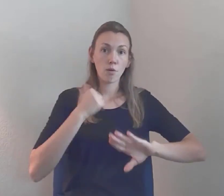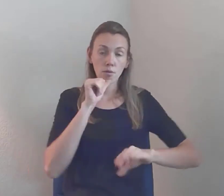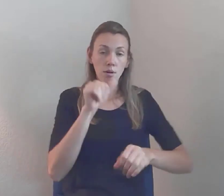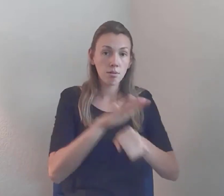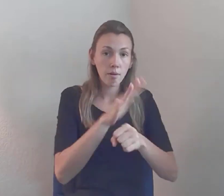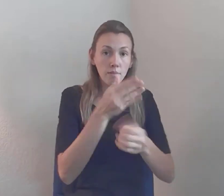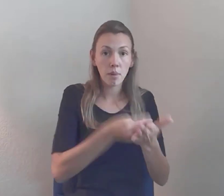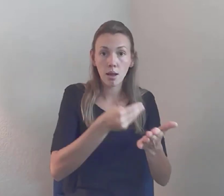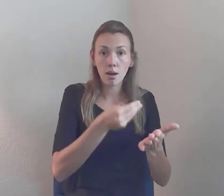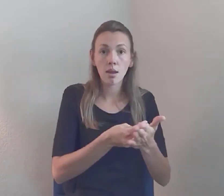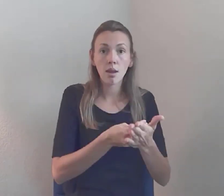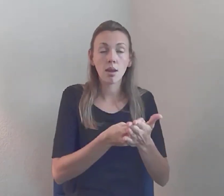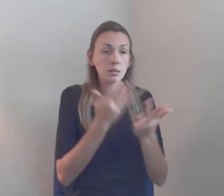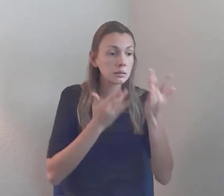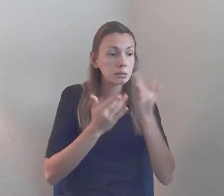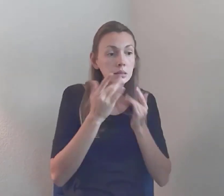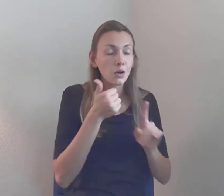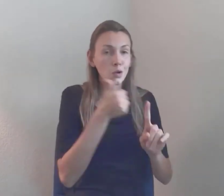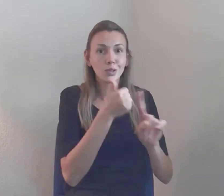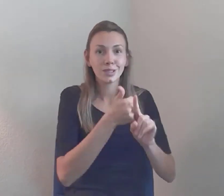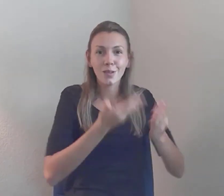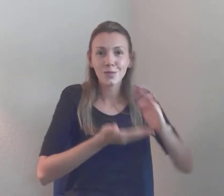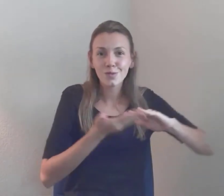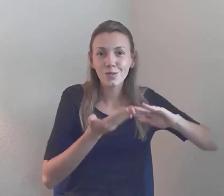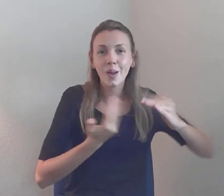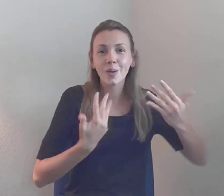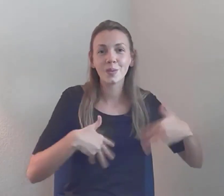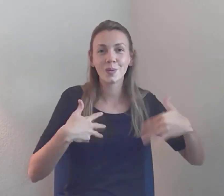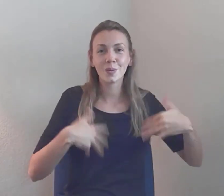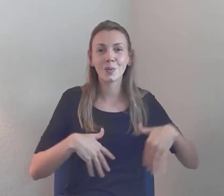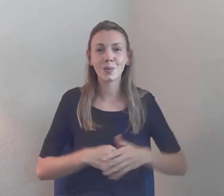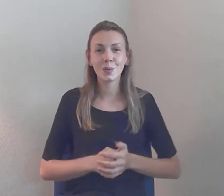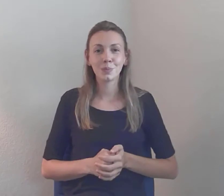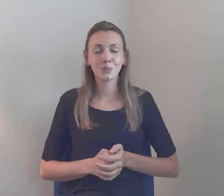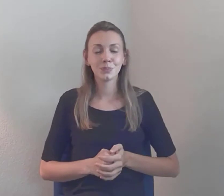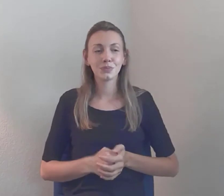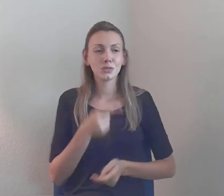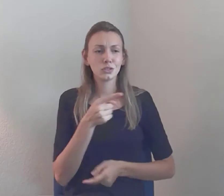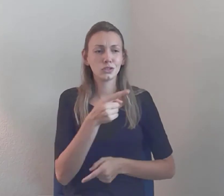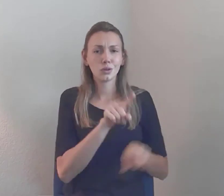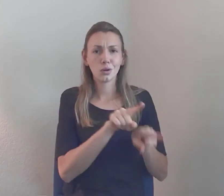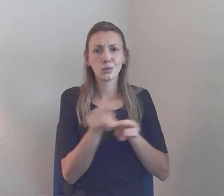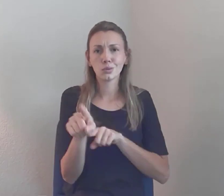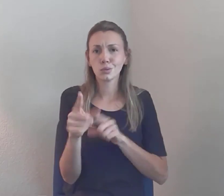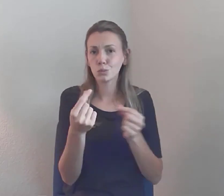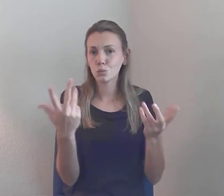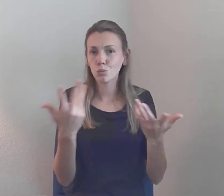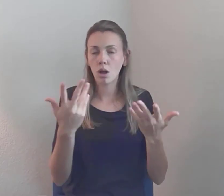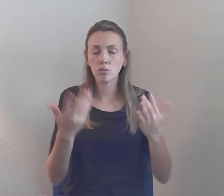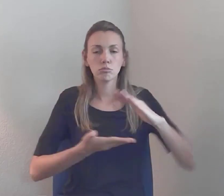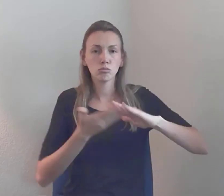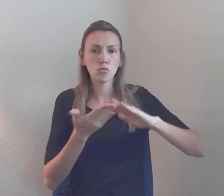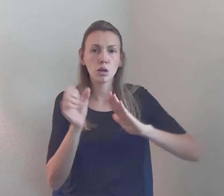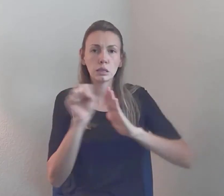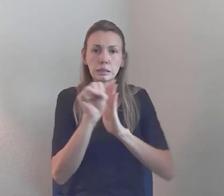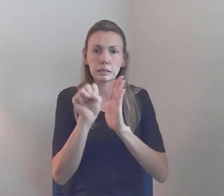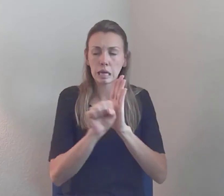And she's also ran a state... A state statewide organization that focused on rights for... Uhmm... People with psychiatric labels,